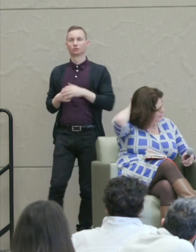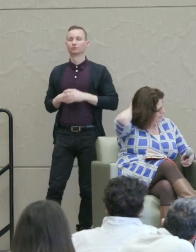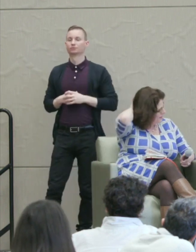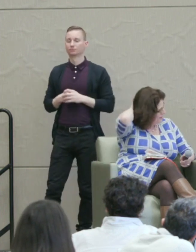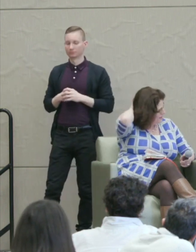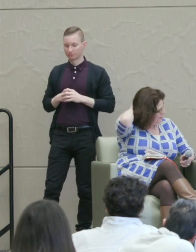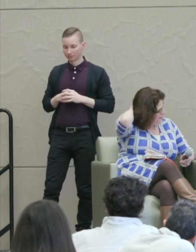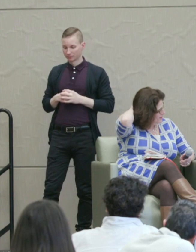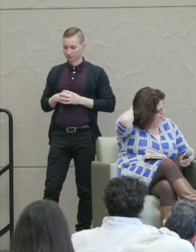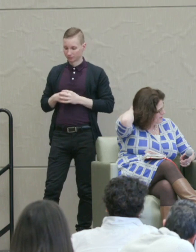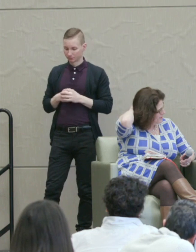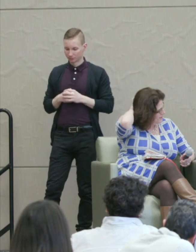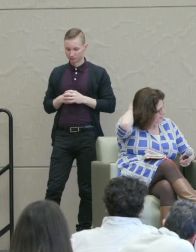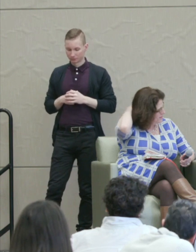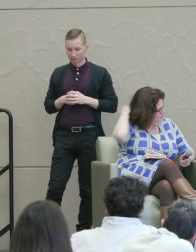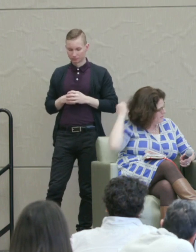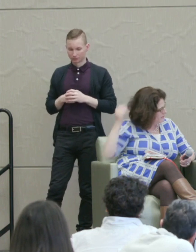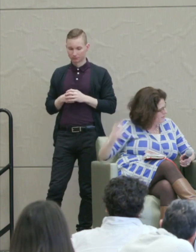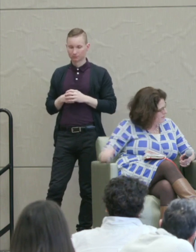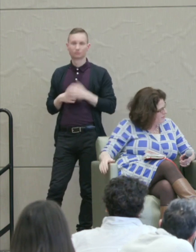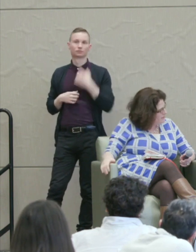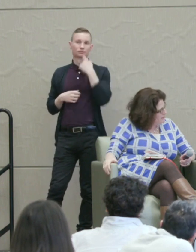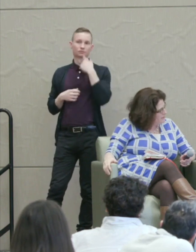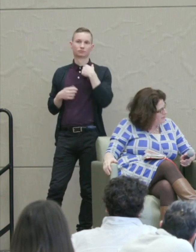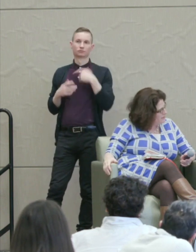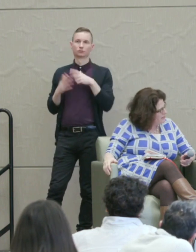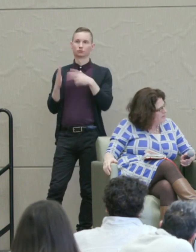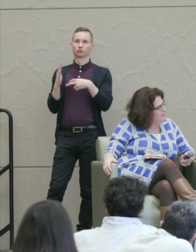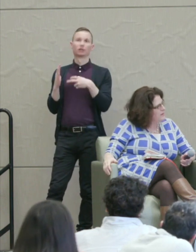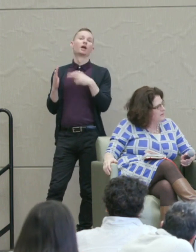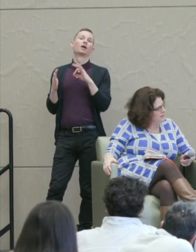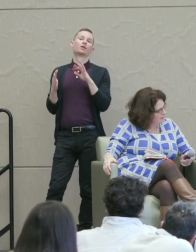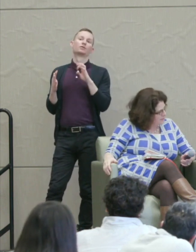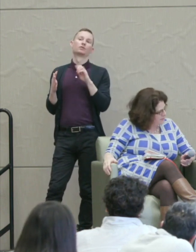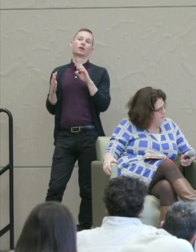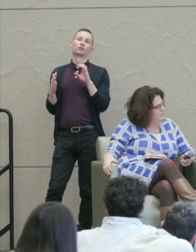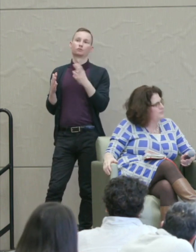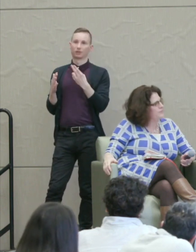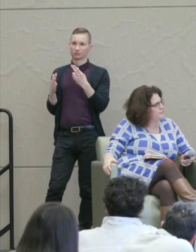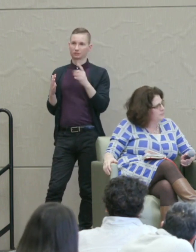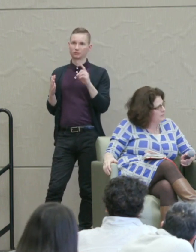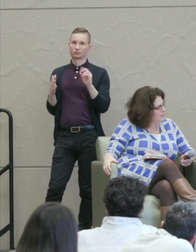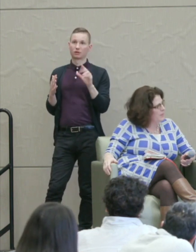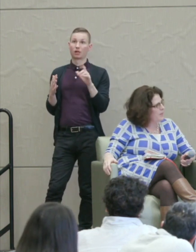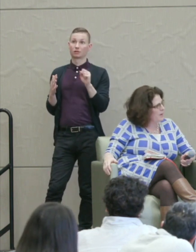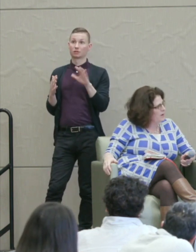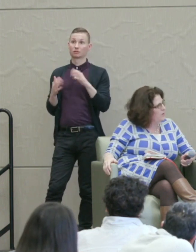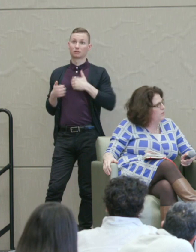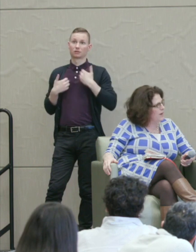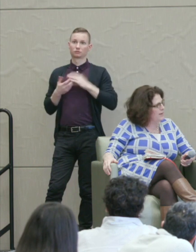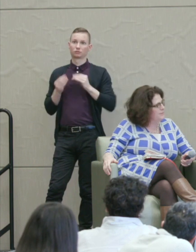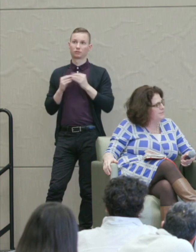I've just finished reading the wonderful new biography of Fredrick Douglas which shows his struggle with that question.